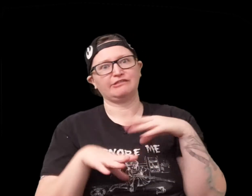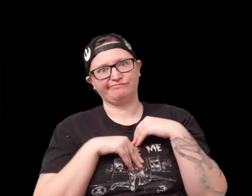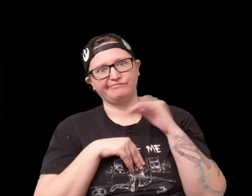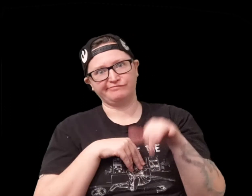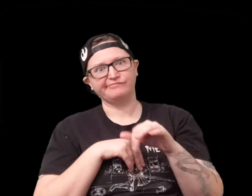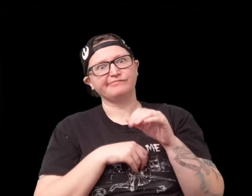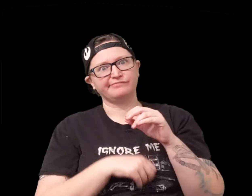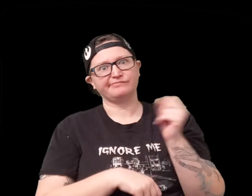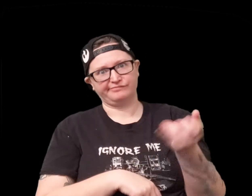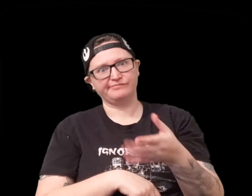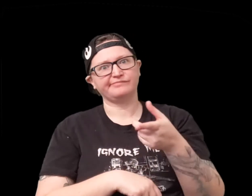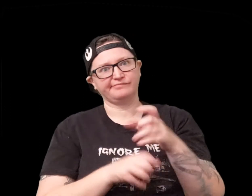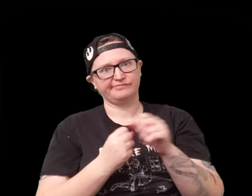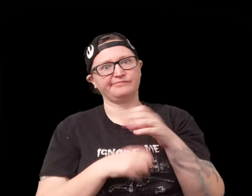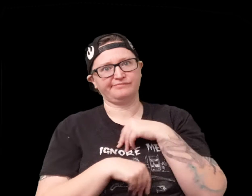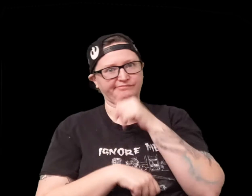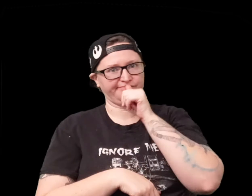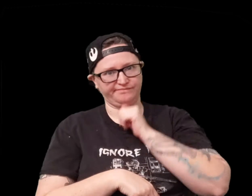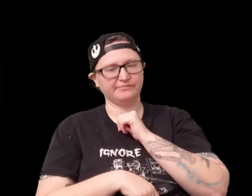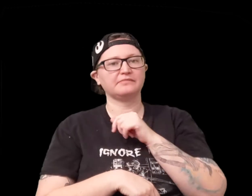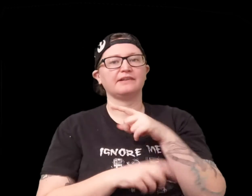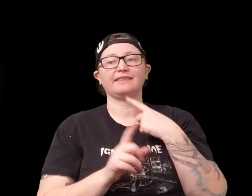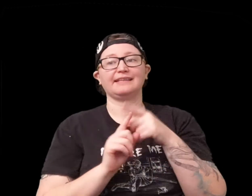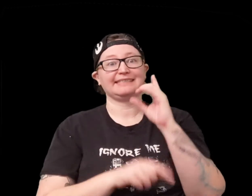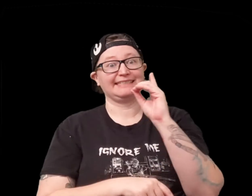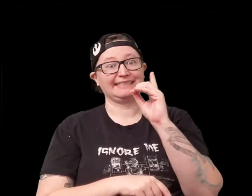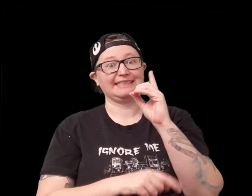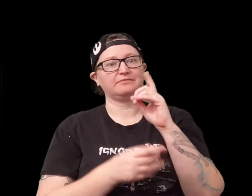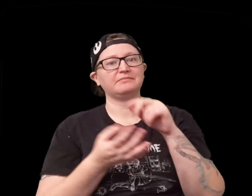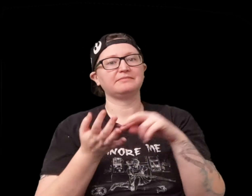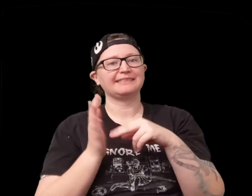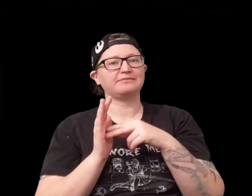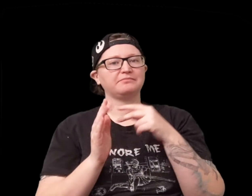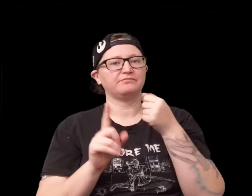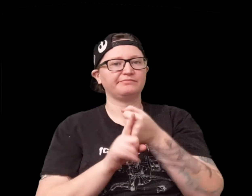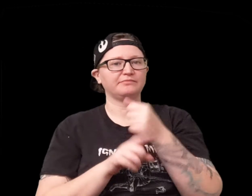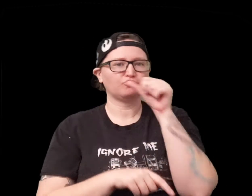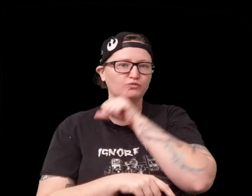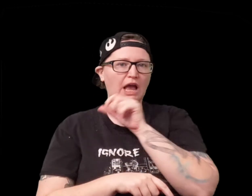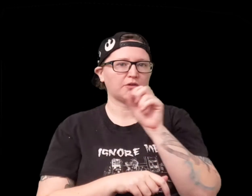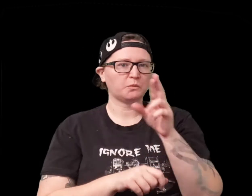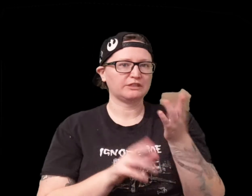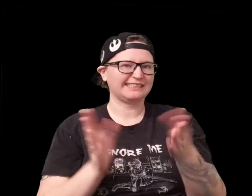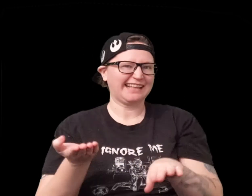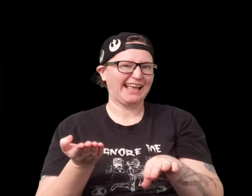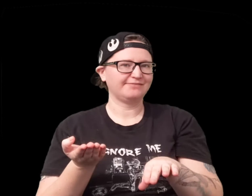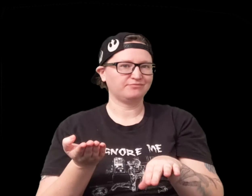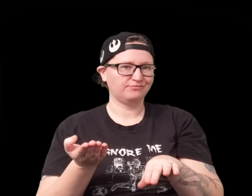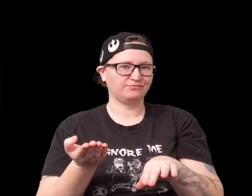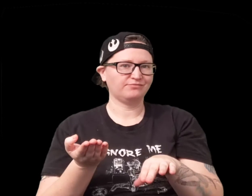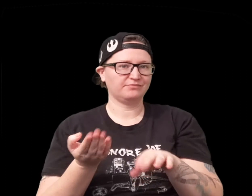and then you have to accept whatever damage you roll and then a d means drunk or dead